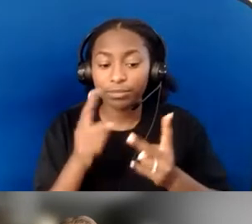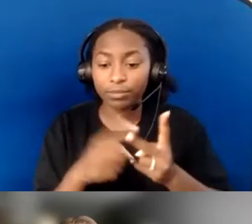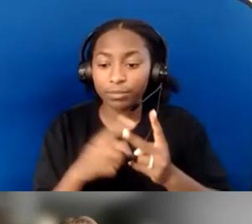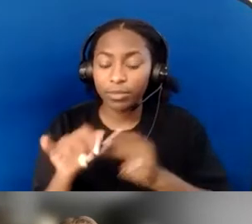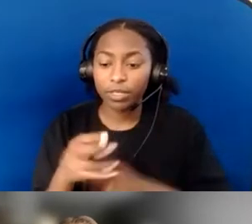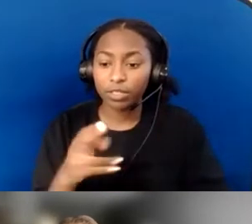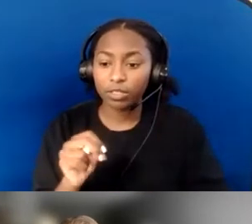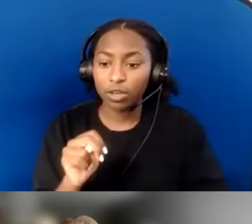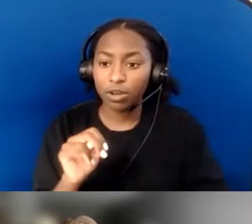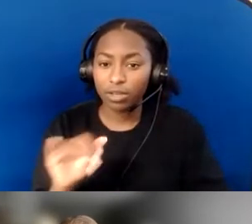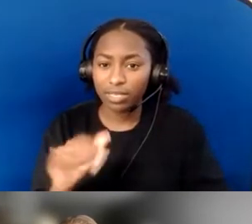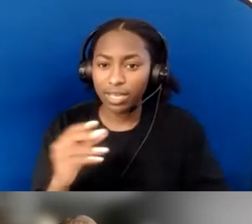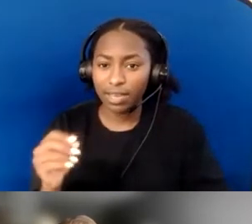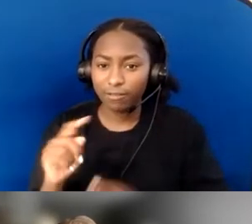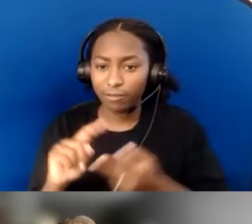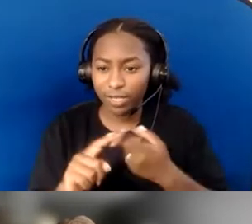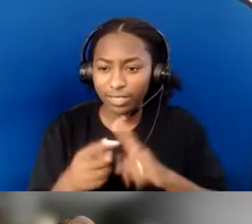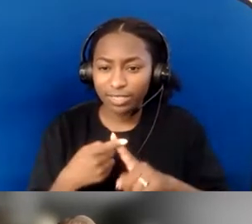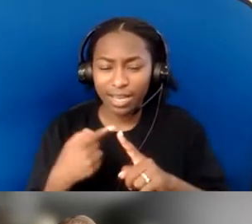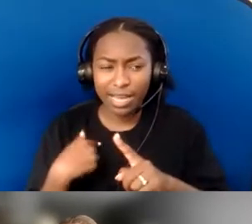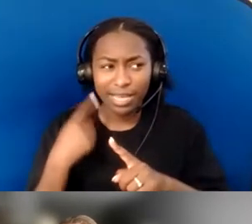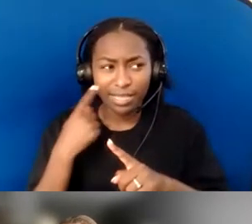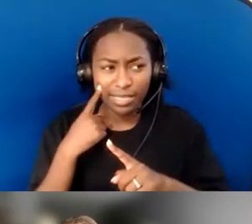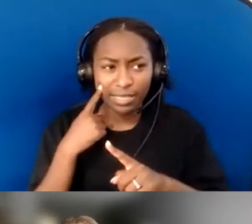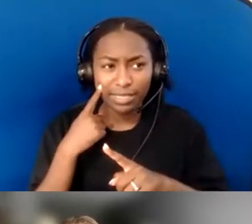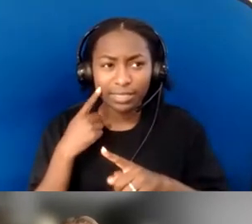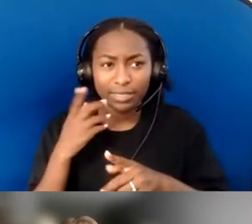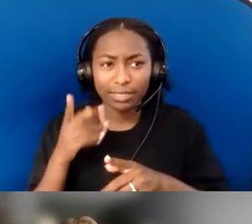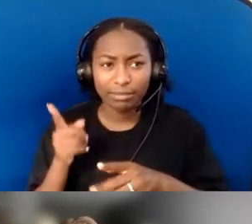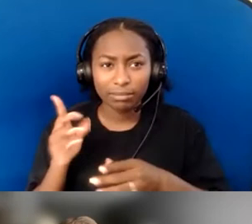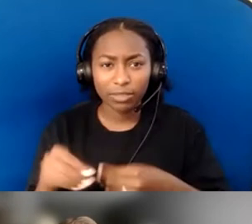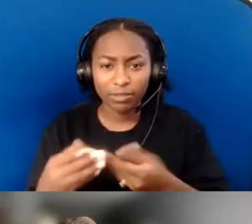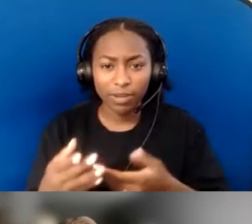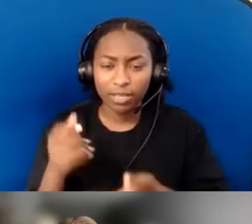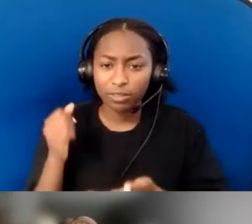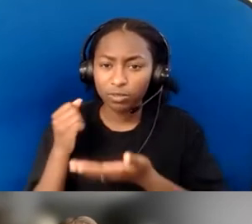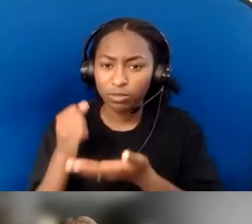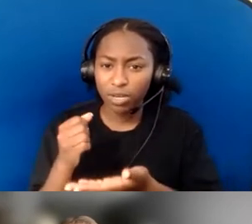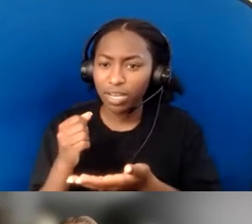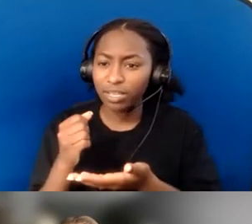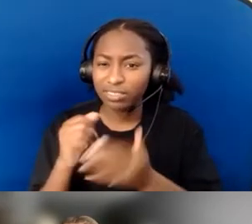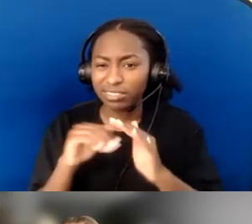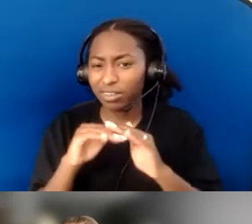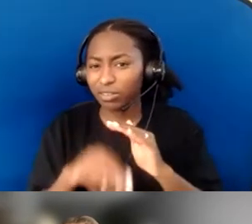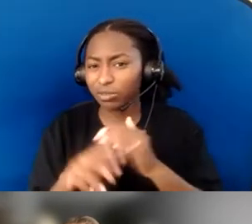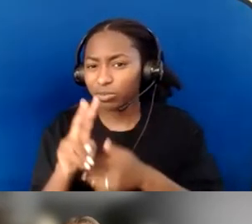That grant cycle, I think, is a couple of times a year. Again, fairly small grants; I think they're under two thousand dollars.